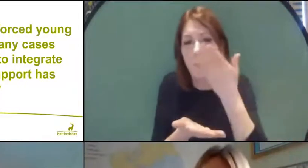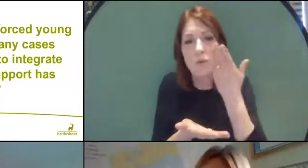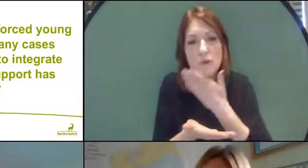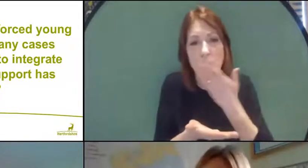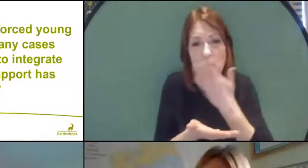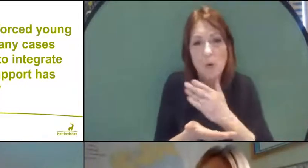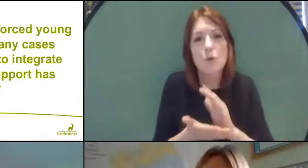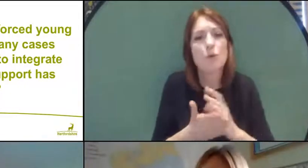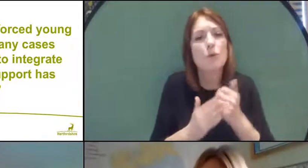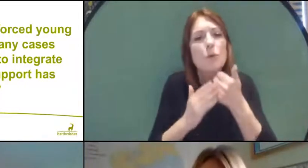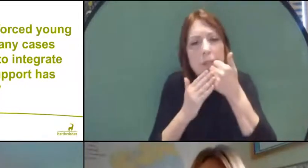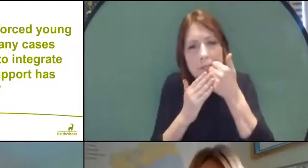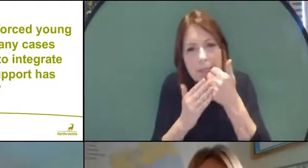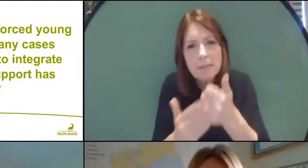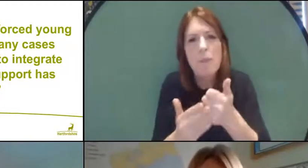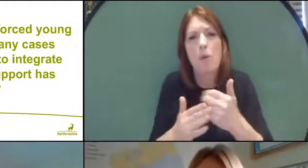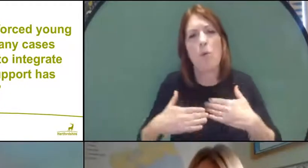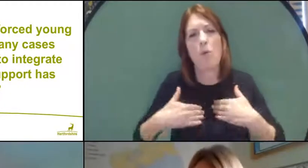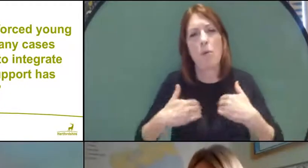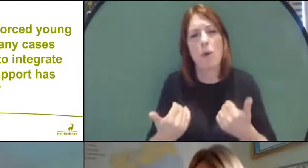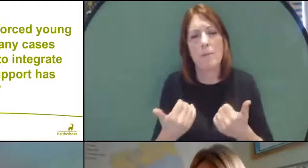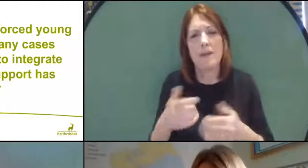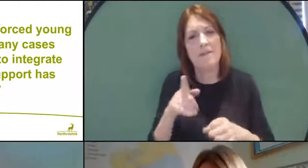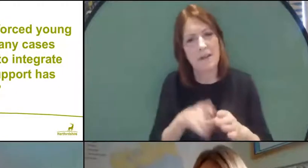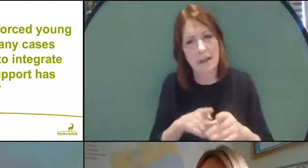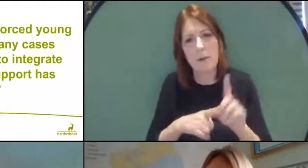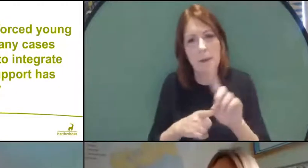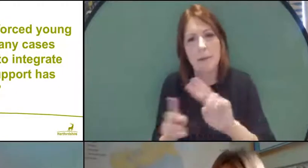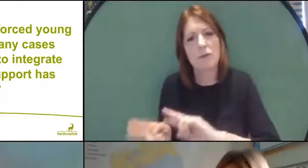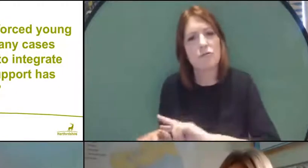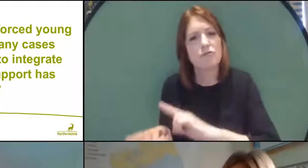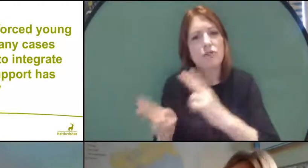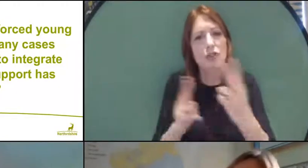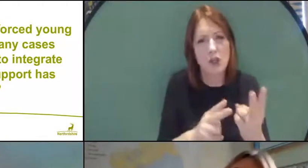to support the well-being of young people and return to school back in last term,